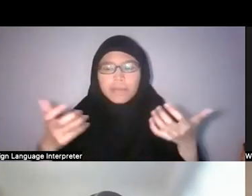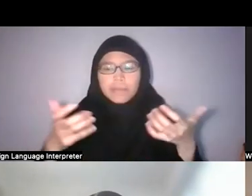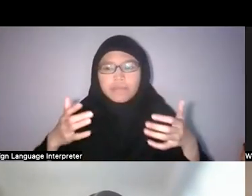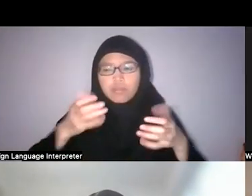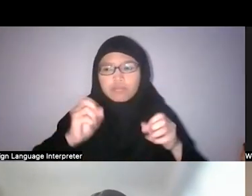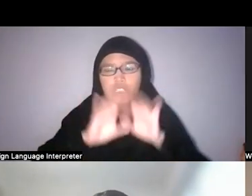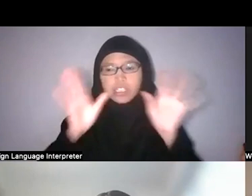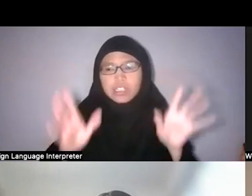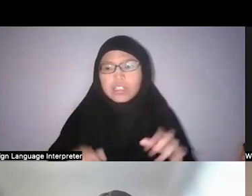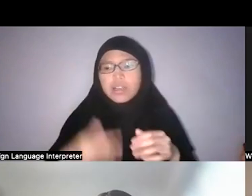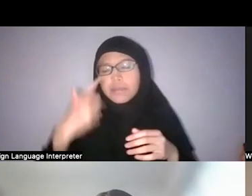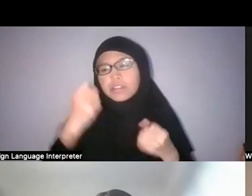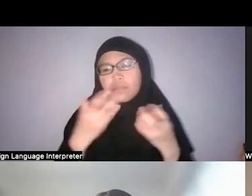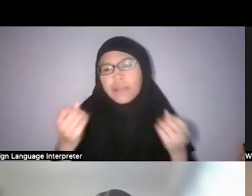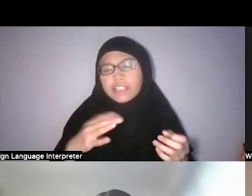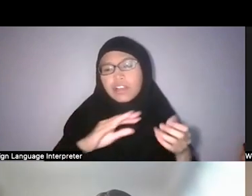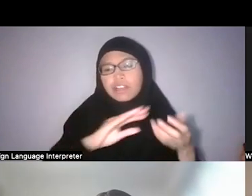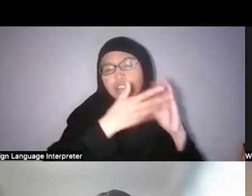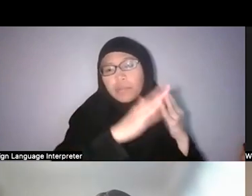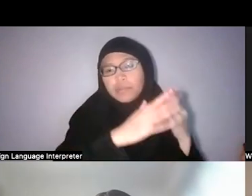had adopted indigenous patterns of life.